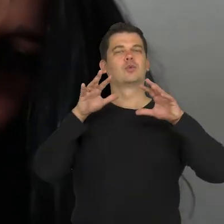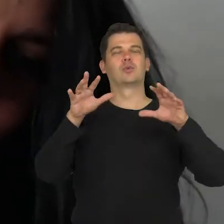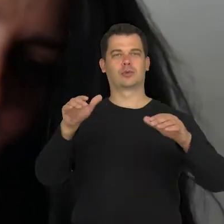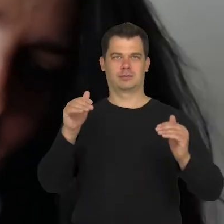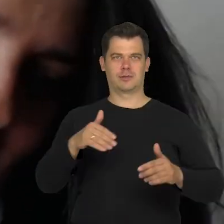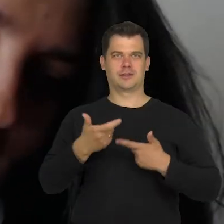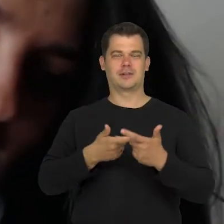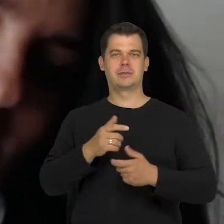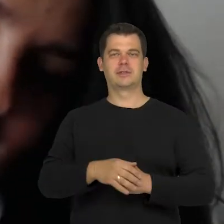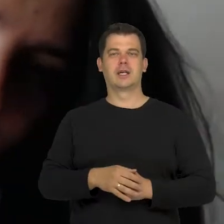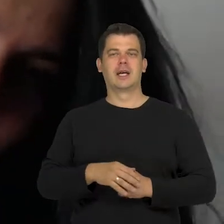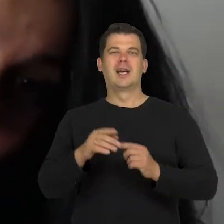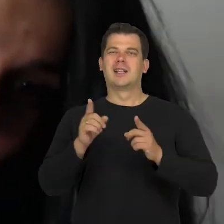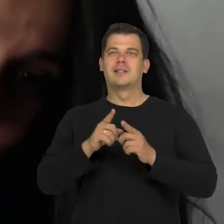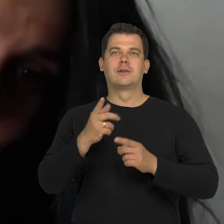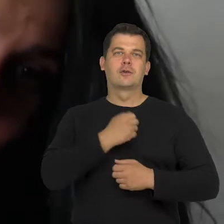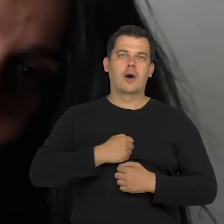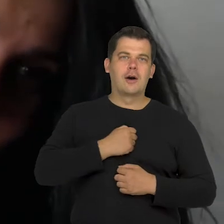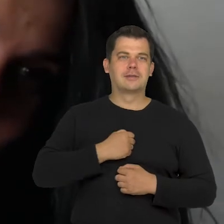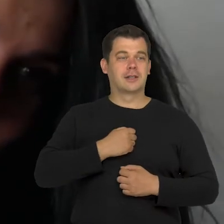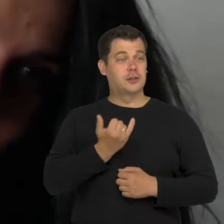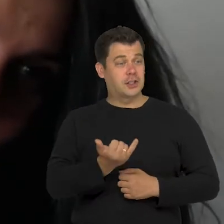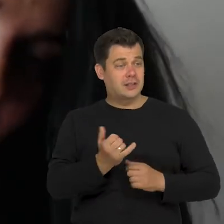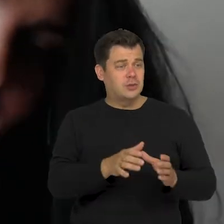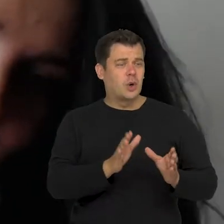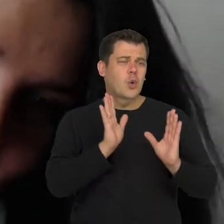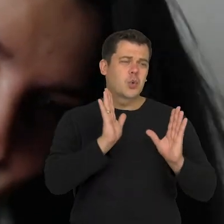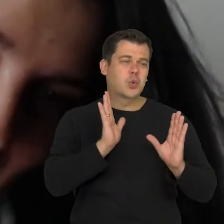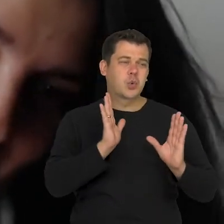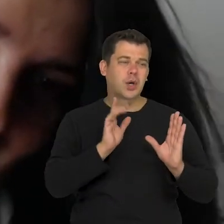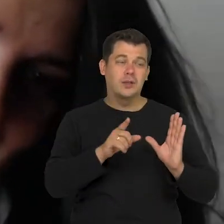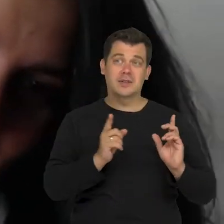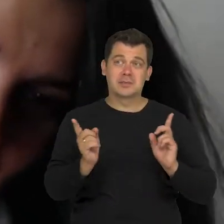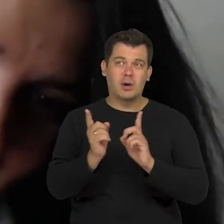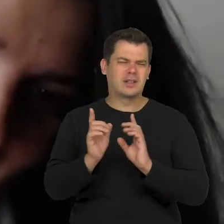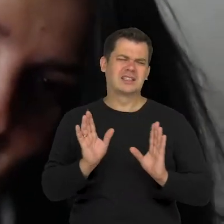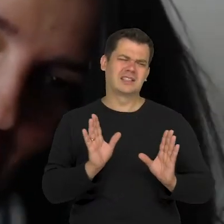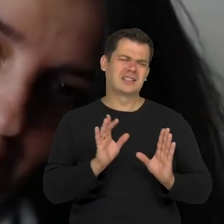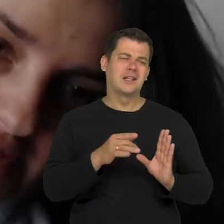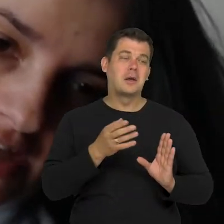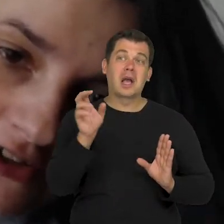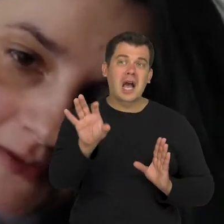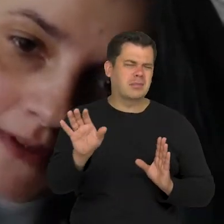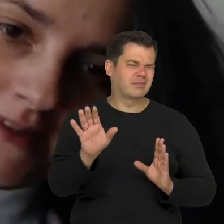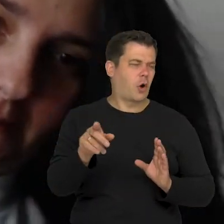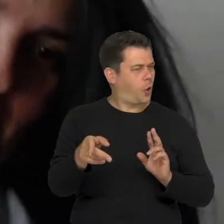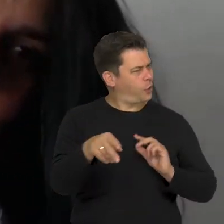because, very often, out of care, people tell children: "don't stare" or "don't ask questions, turn around, let's go".